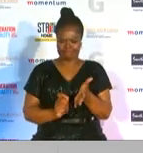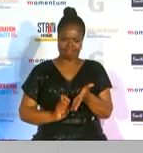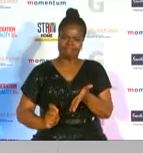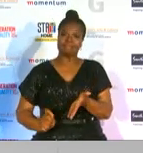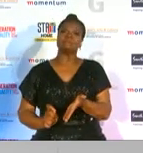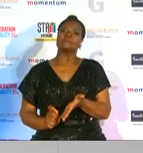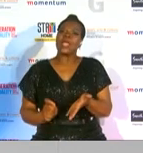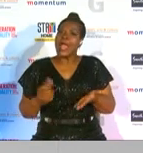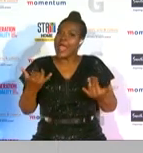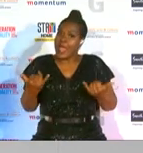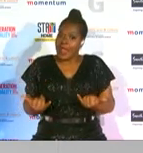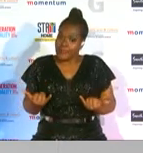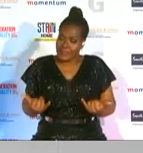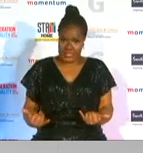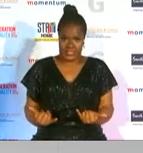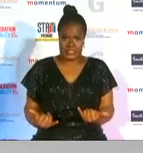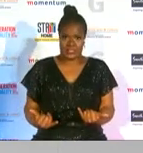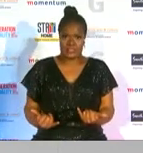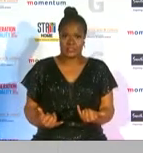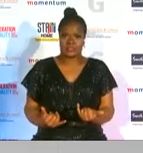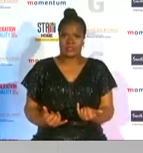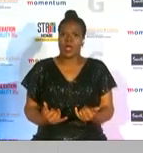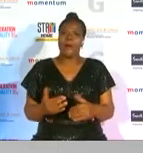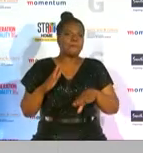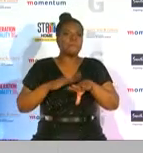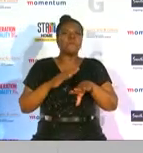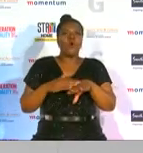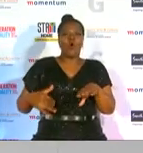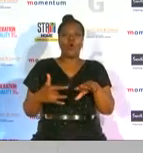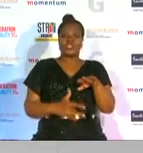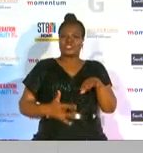now this has resulted in more champions emerging around the country